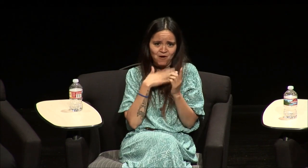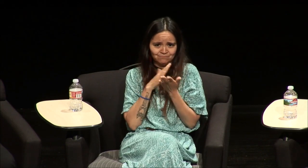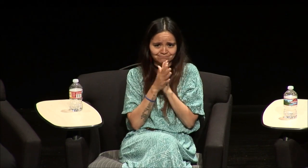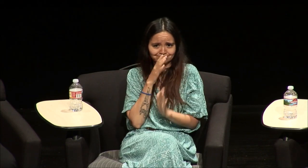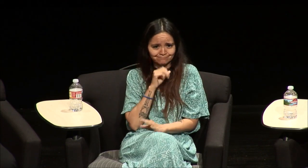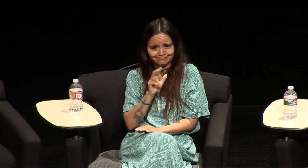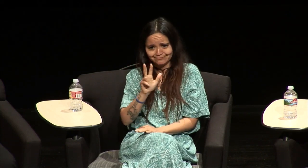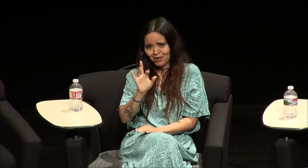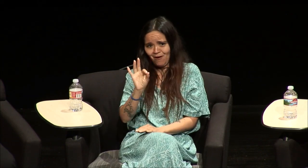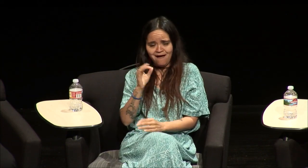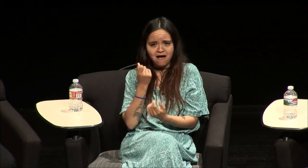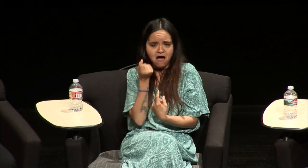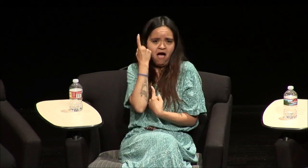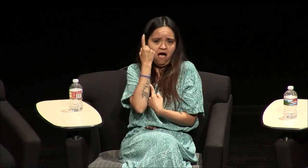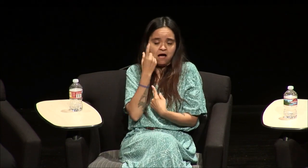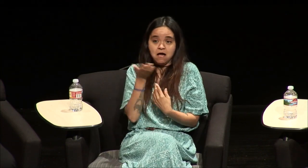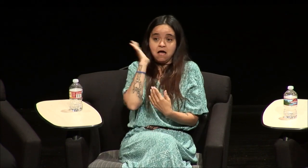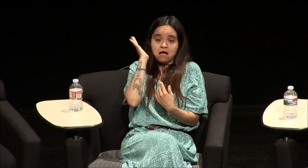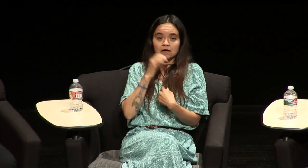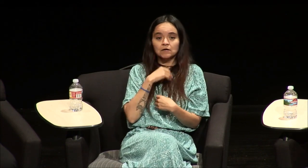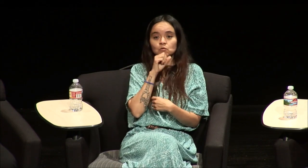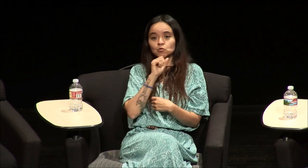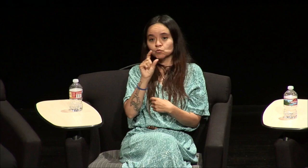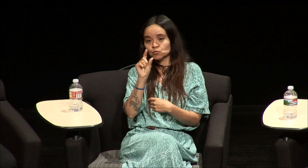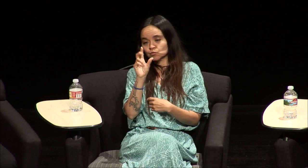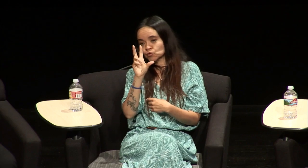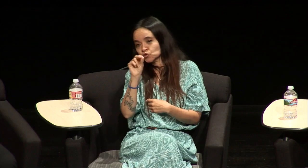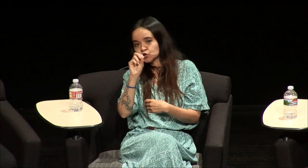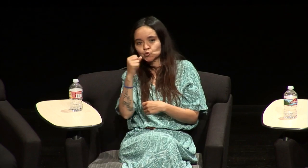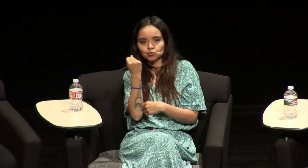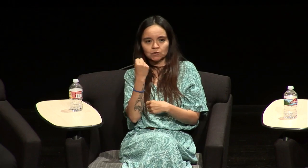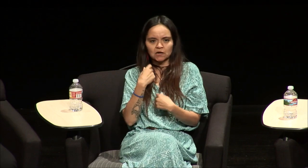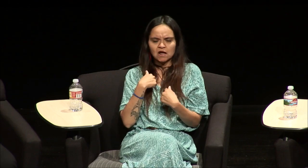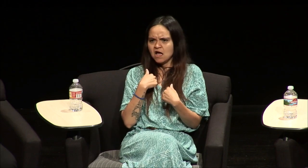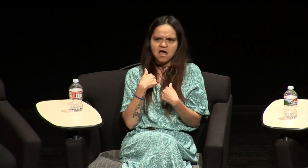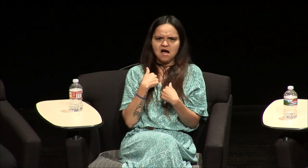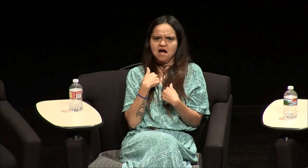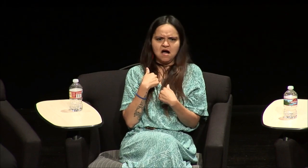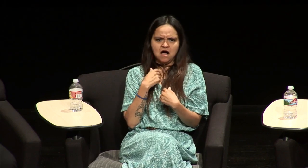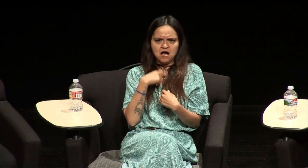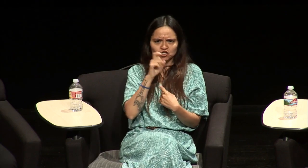love myself and now I'm 39 and I finally get it but yeah if you ask me in my 30s